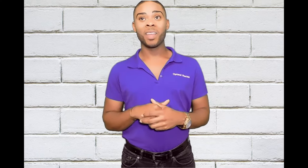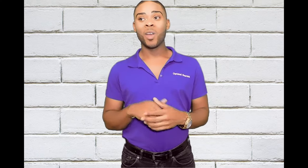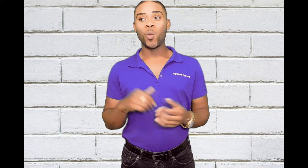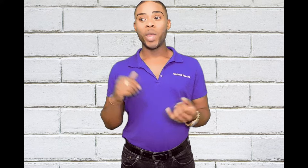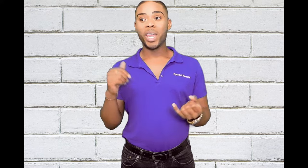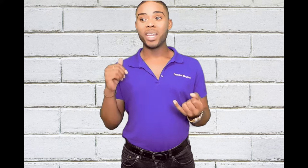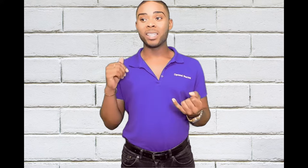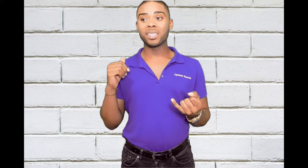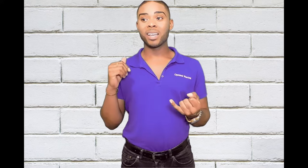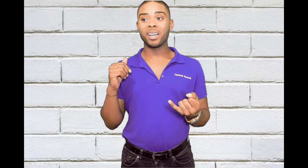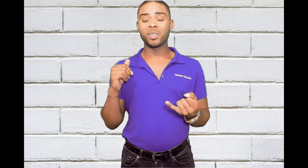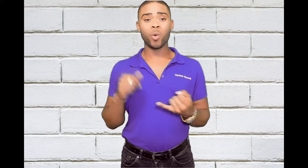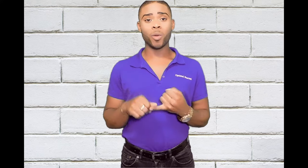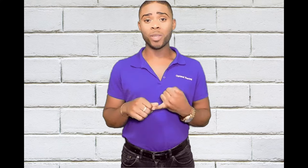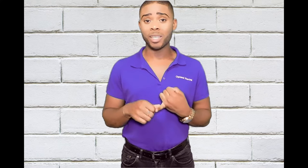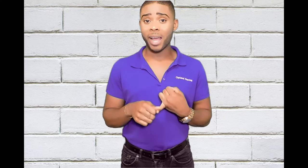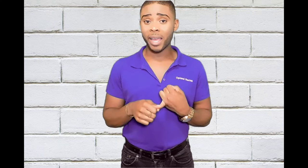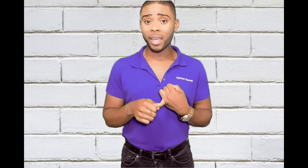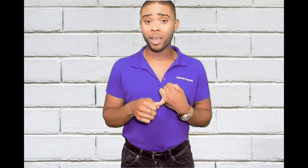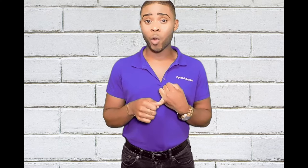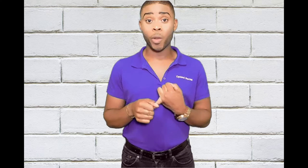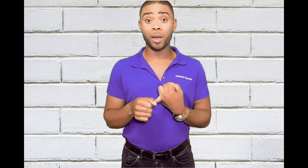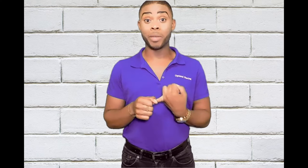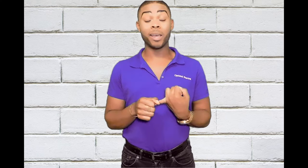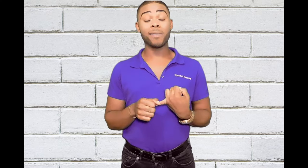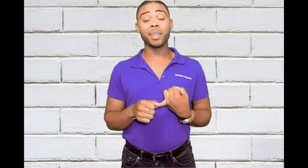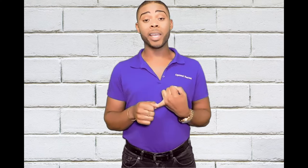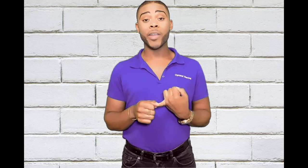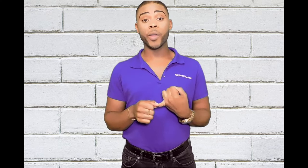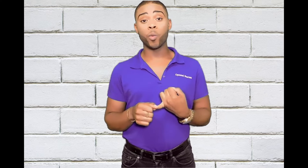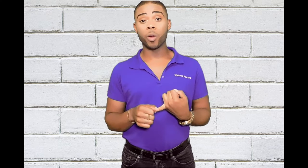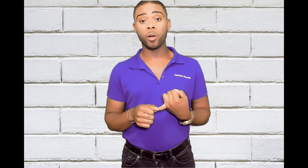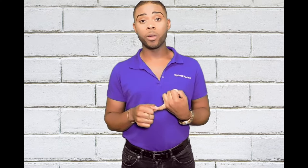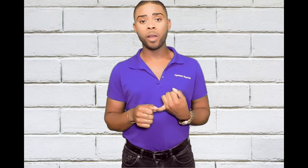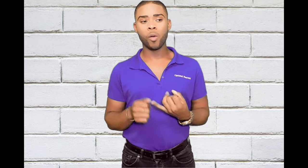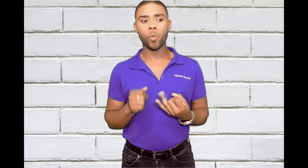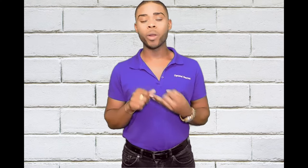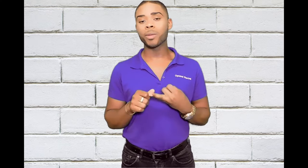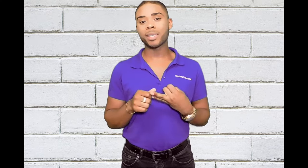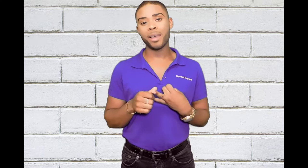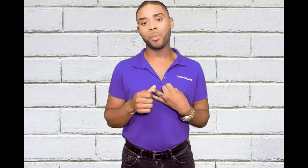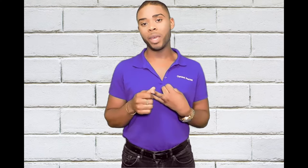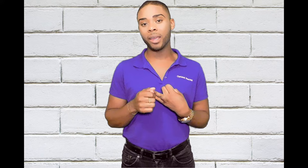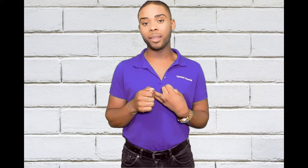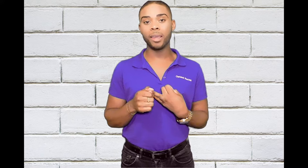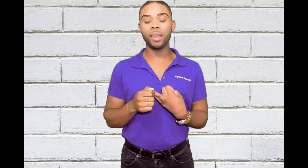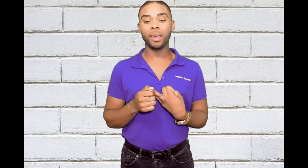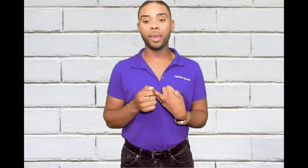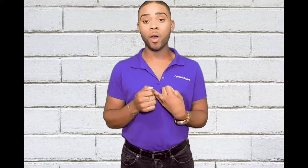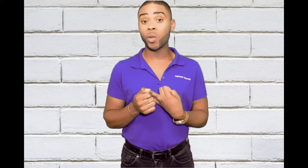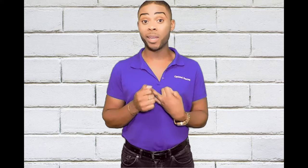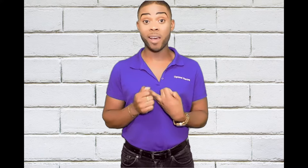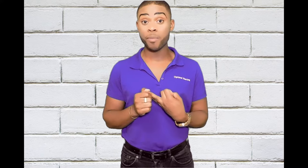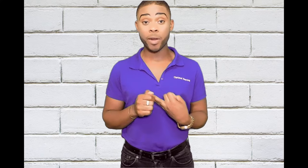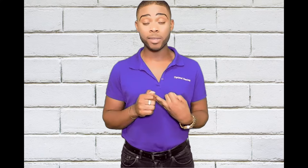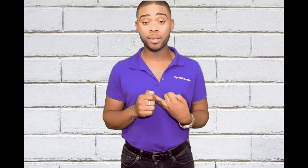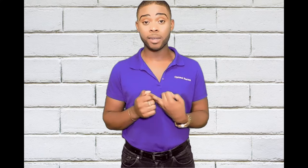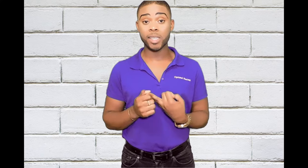We discussed what it was like growing up Deaf in a hearing world, what it was like being the only Deaf person in his family,